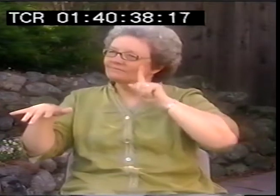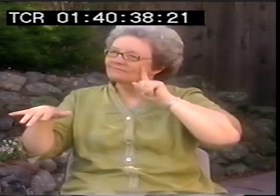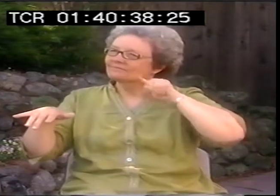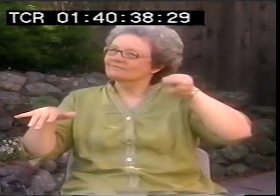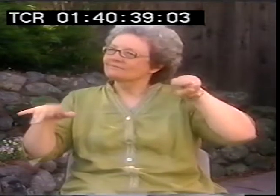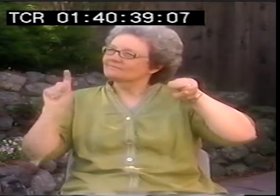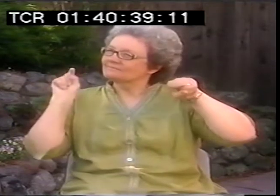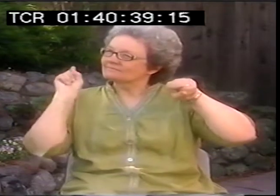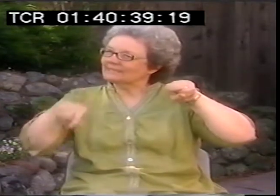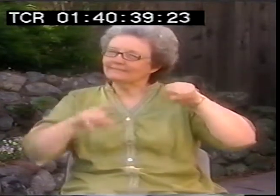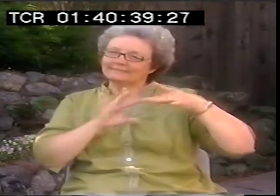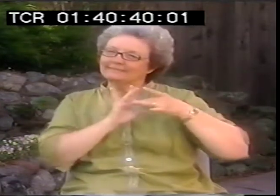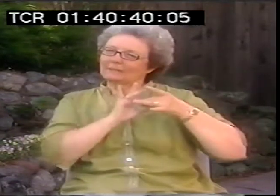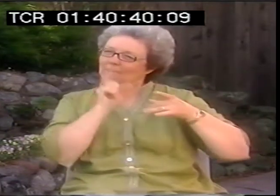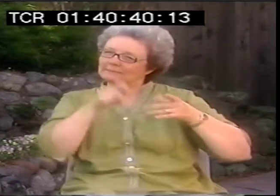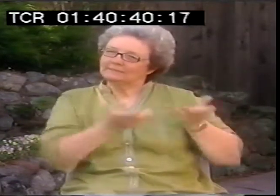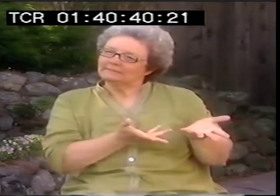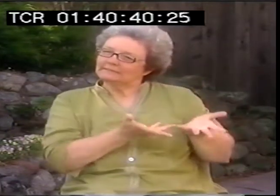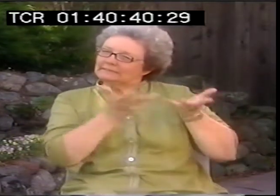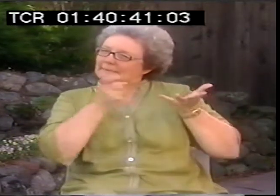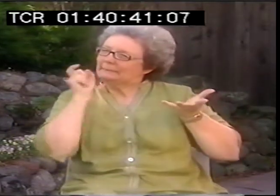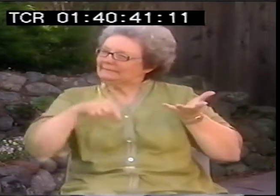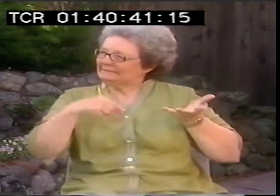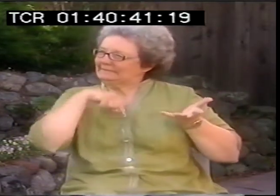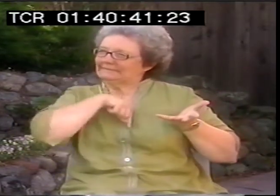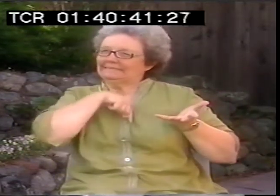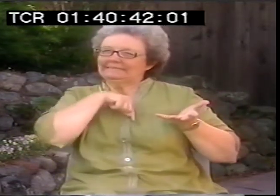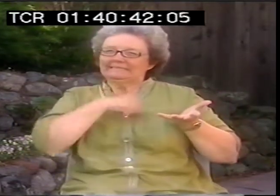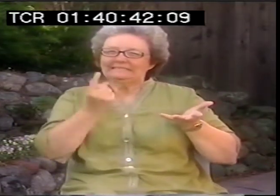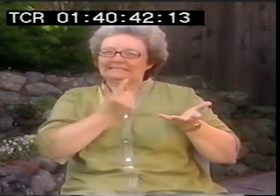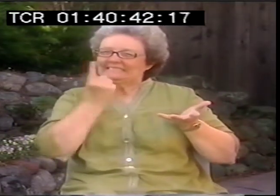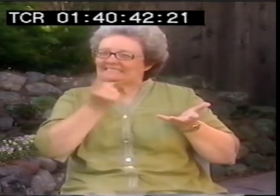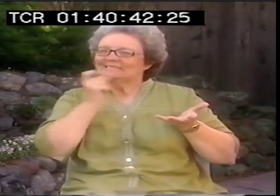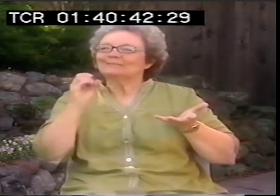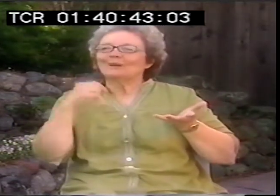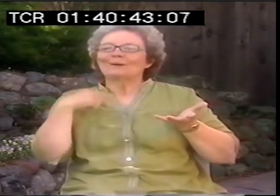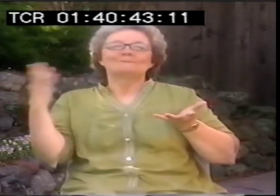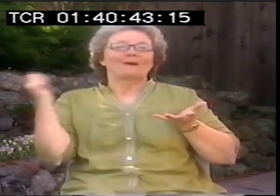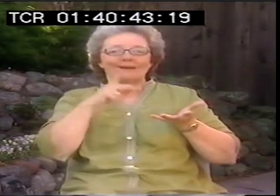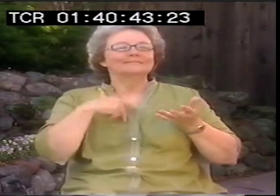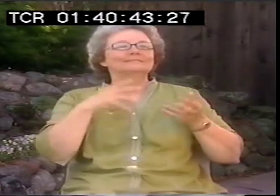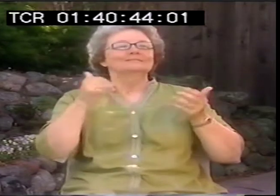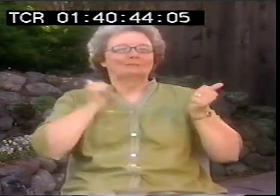Because that's where my heart is. So when I perform, I'm always thinking